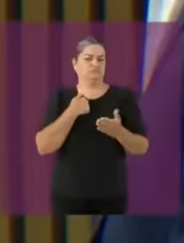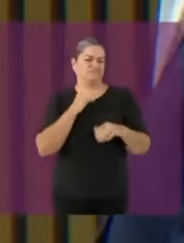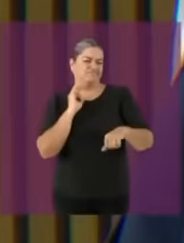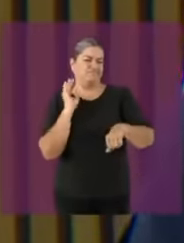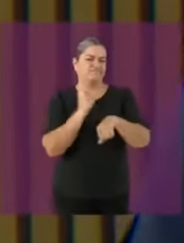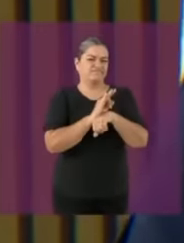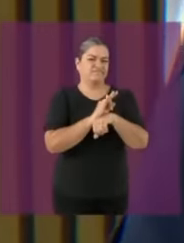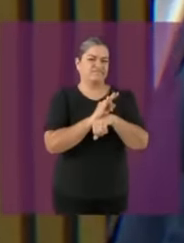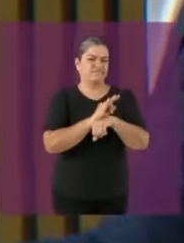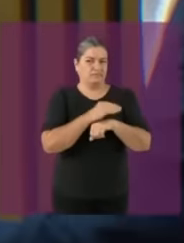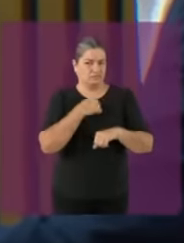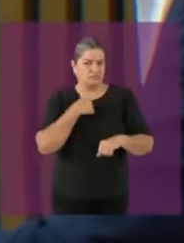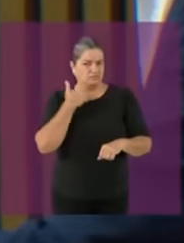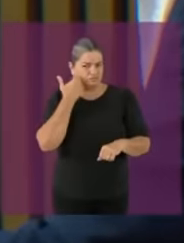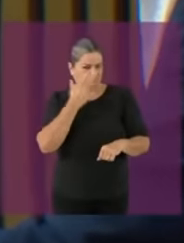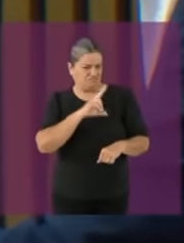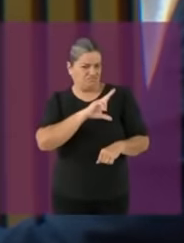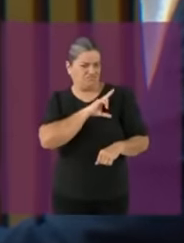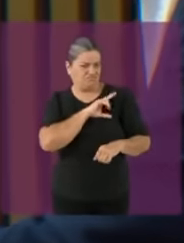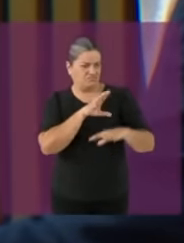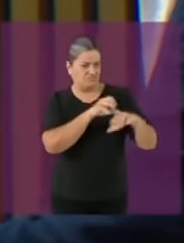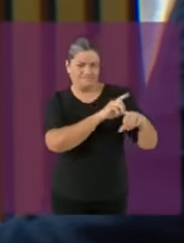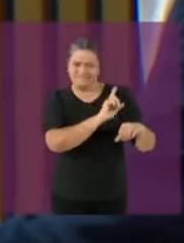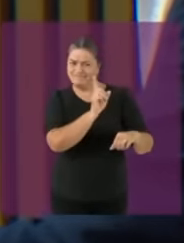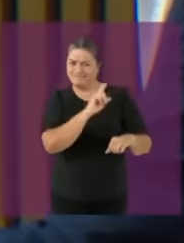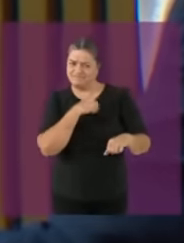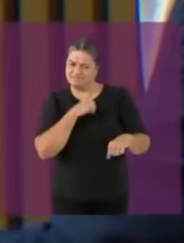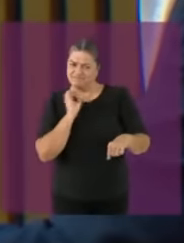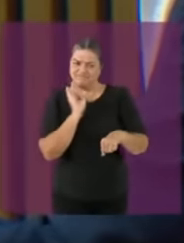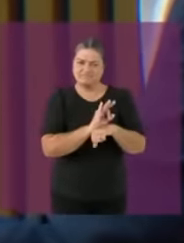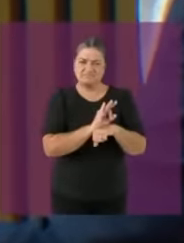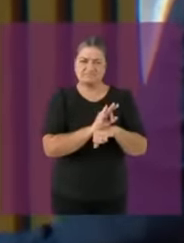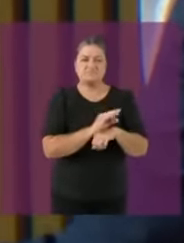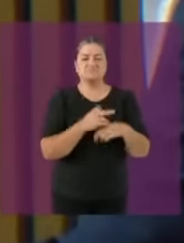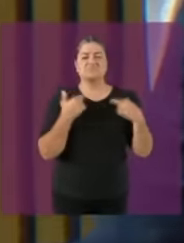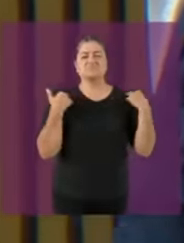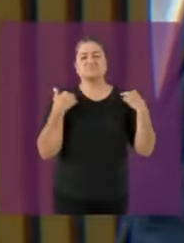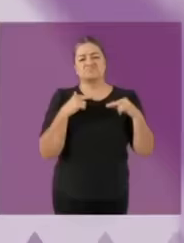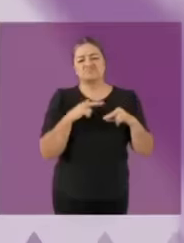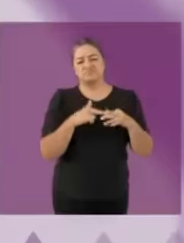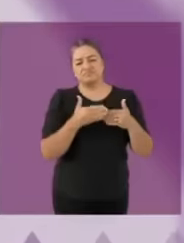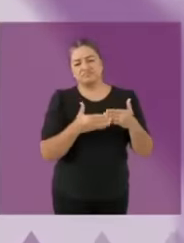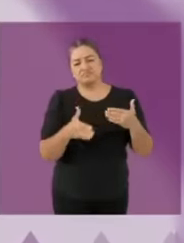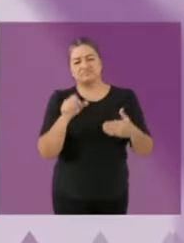many years of my life What is the proposal that we propose initial education that is not